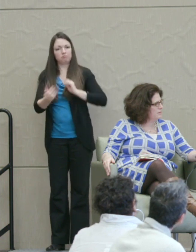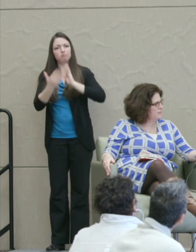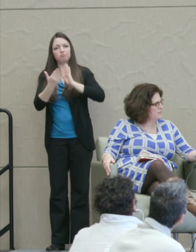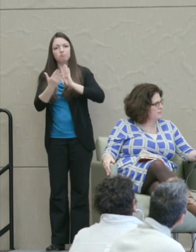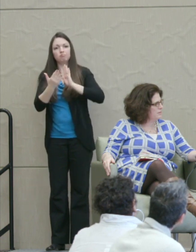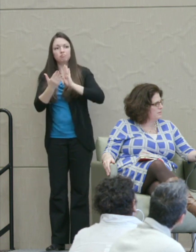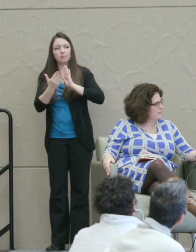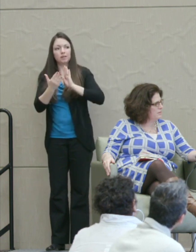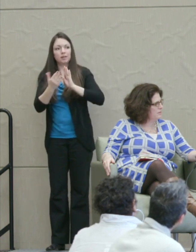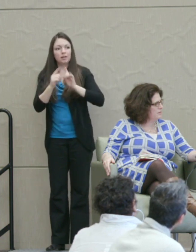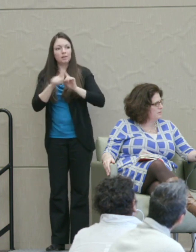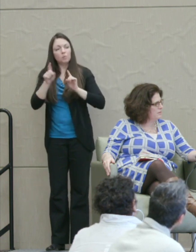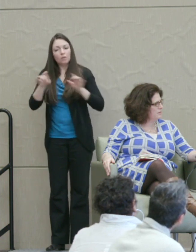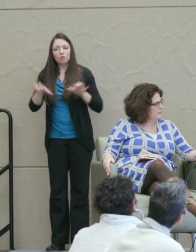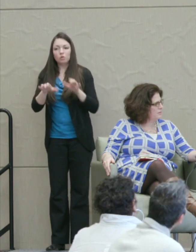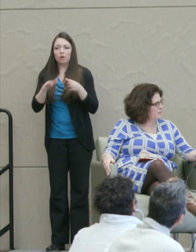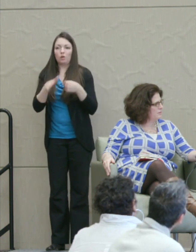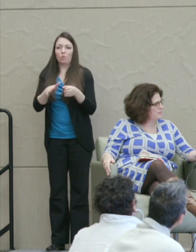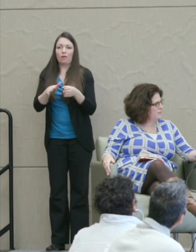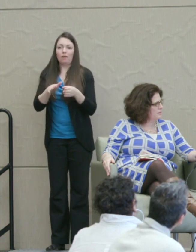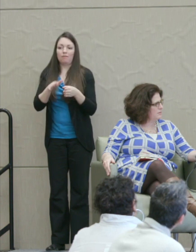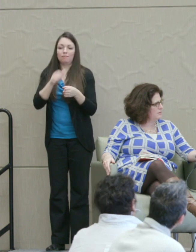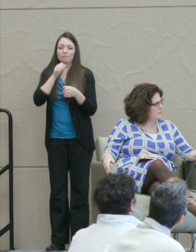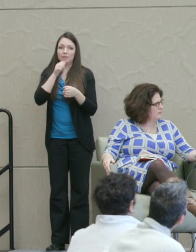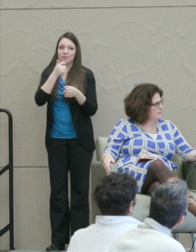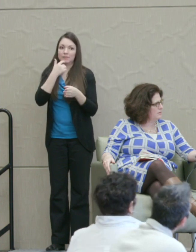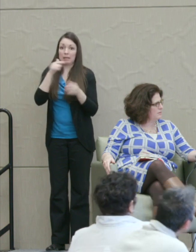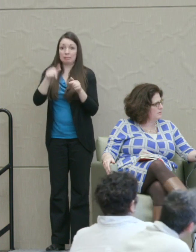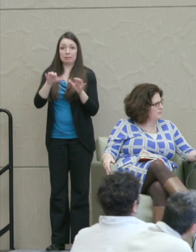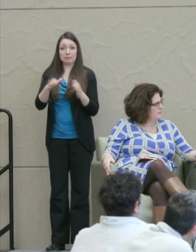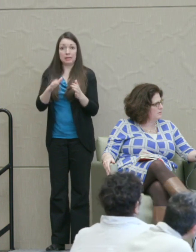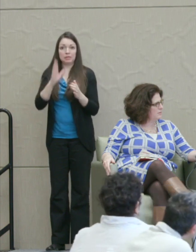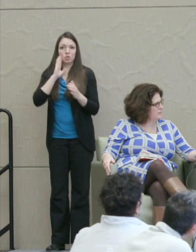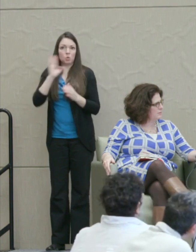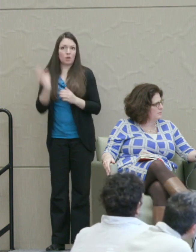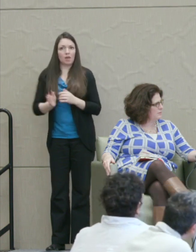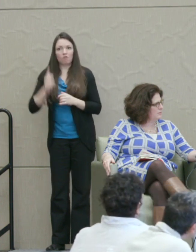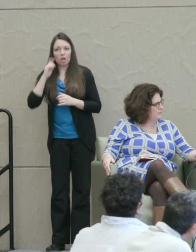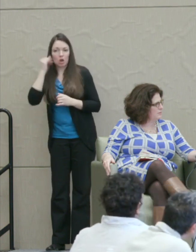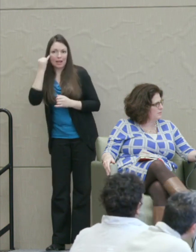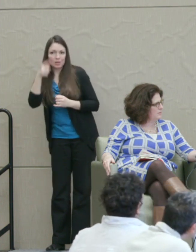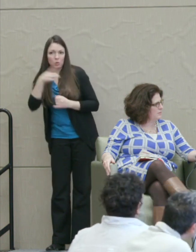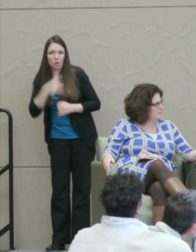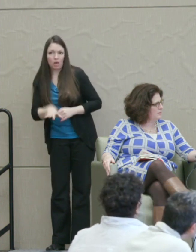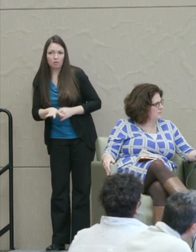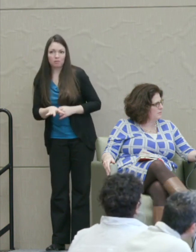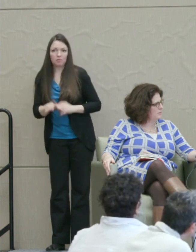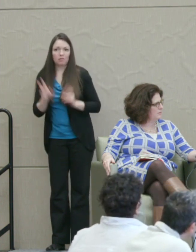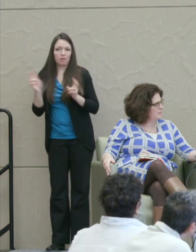But you have to do it in a way that doesn't say, "In this class, you're never going to hear an idea that you don't like."